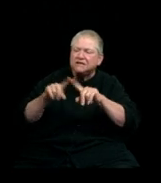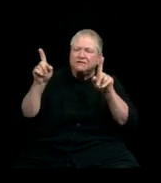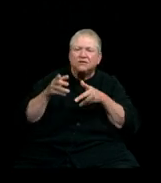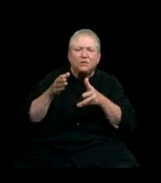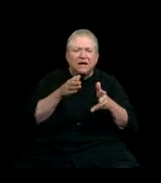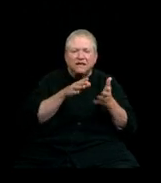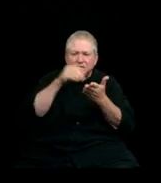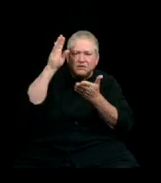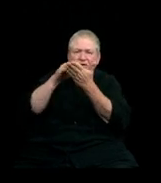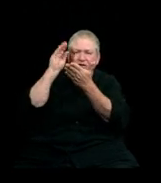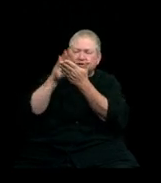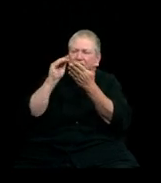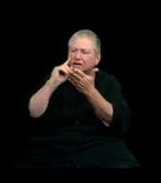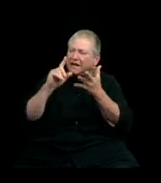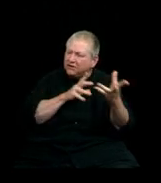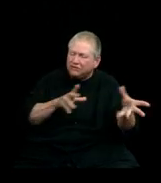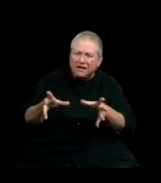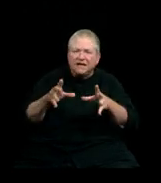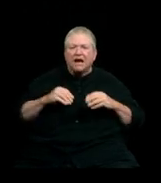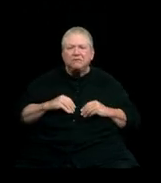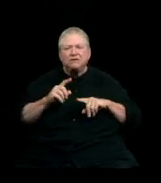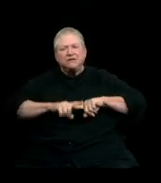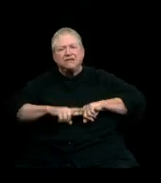and you've adapted to a completely different learning environment.